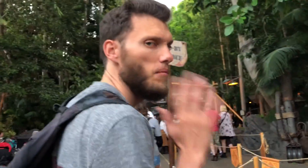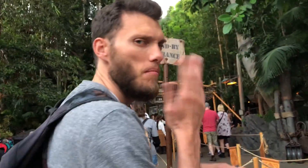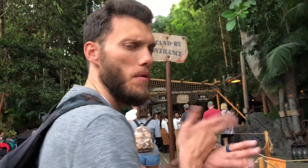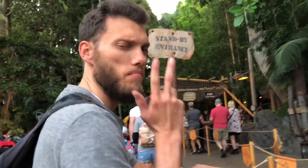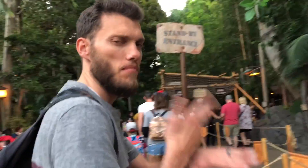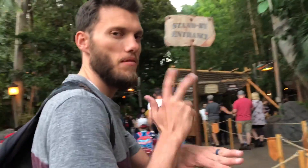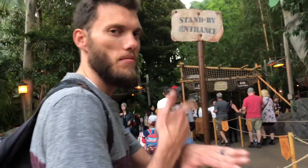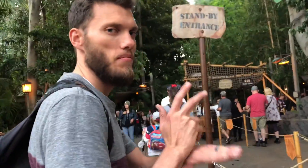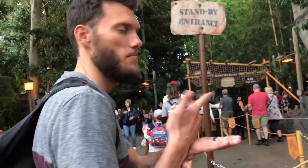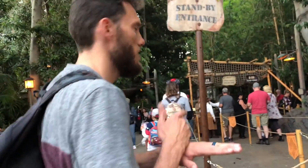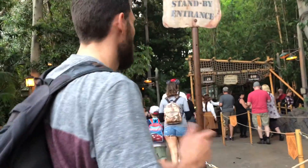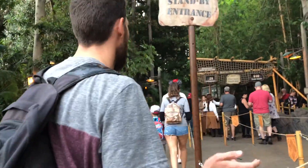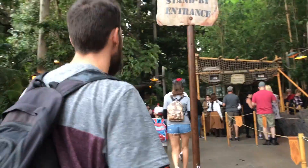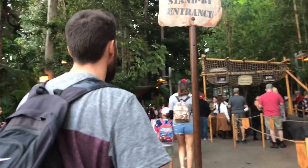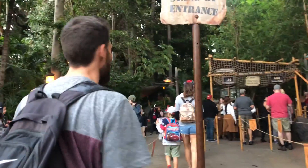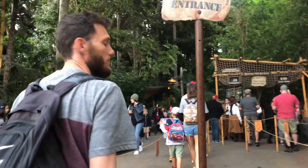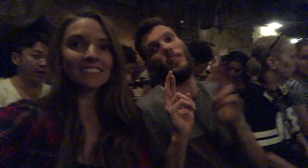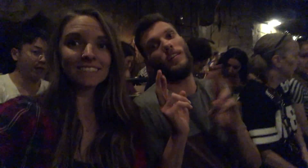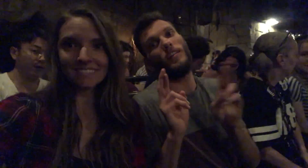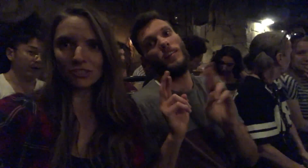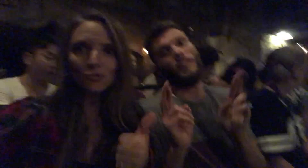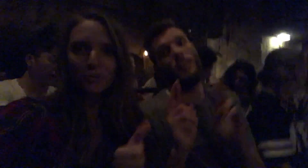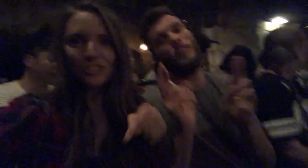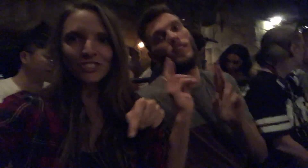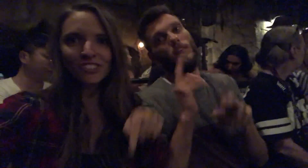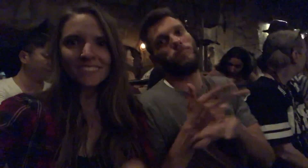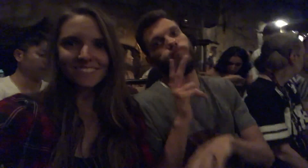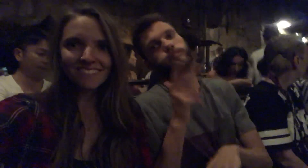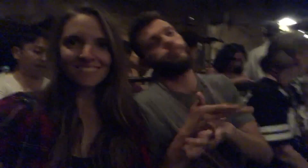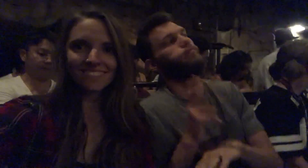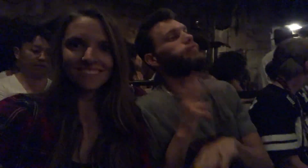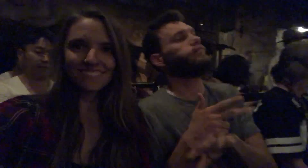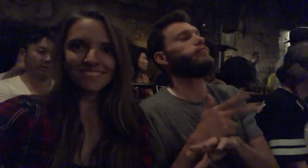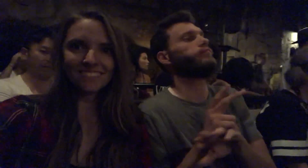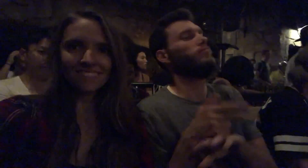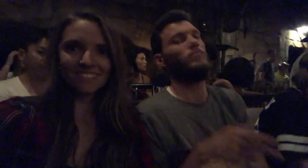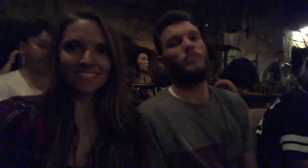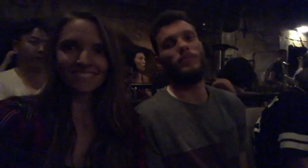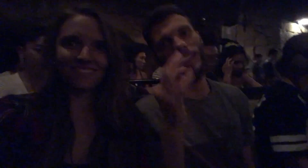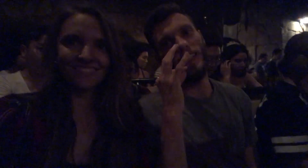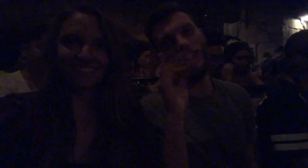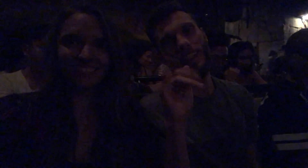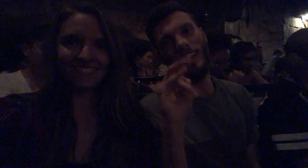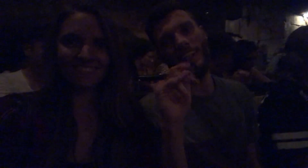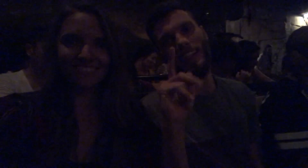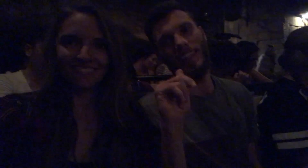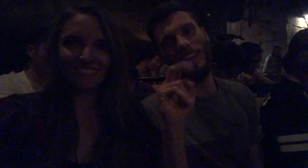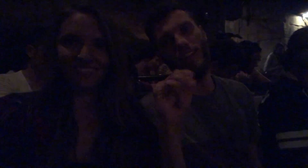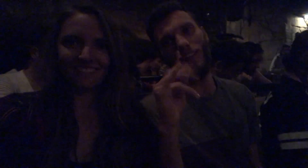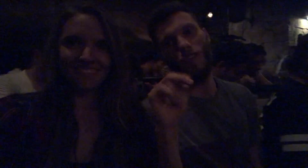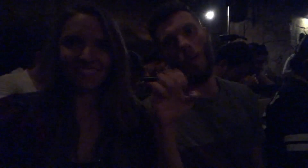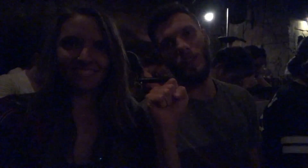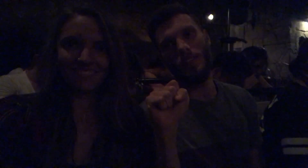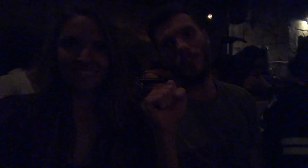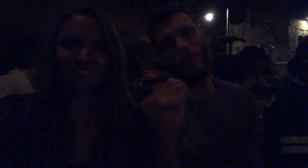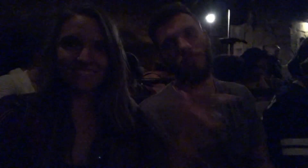It's going to be a bumpy ride. Ready? What ride is this? It's going to be bumpy! Indiana Jones.